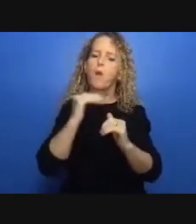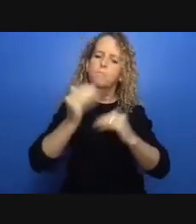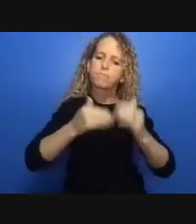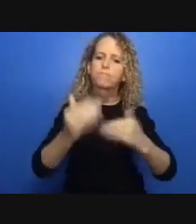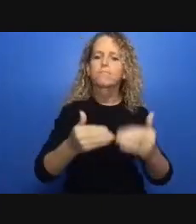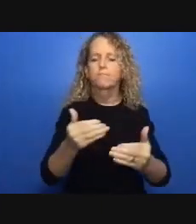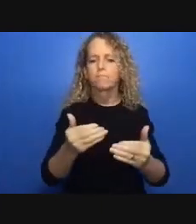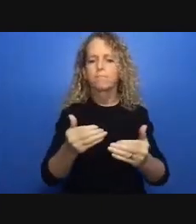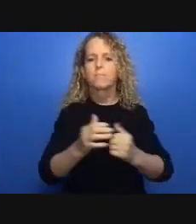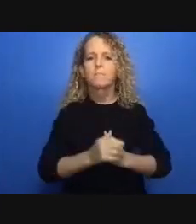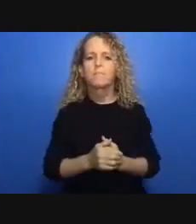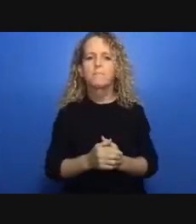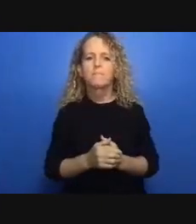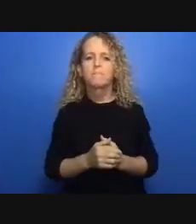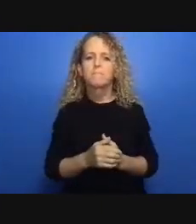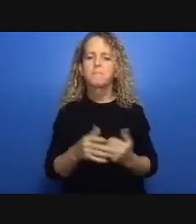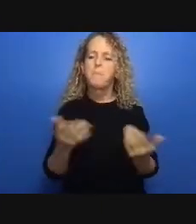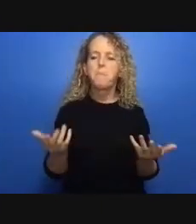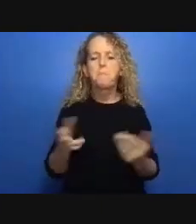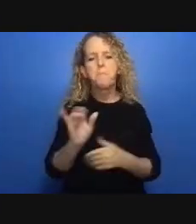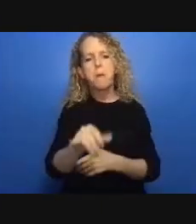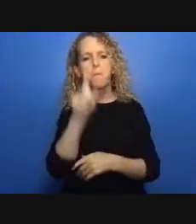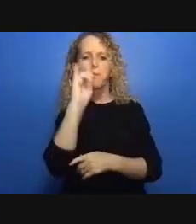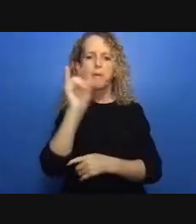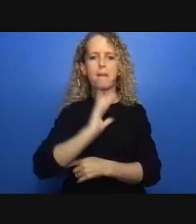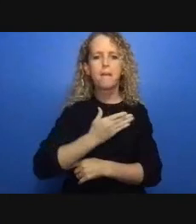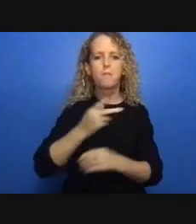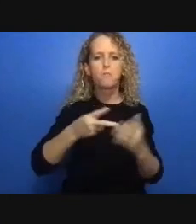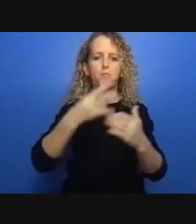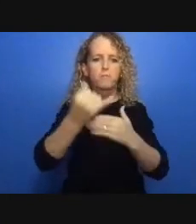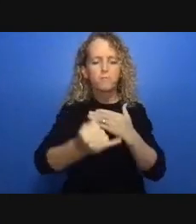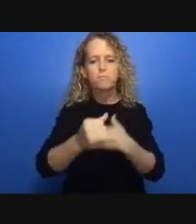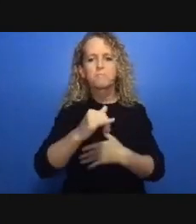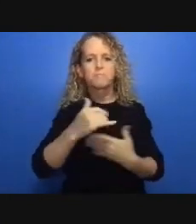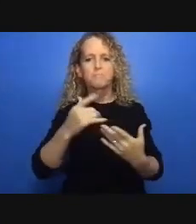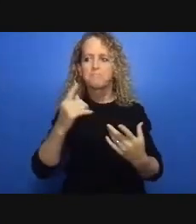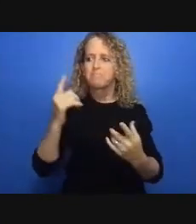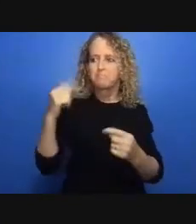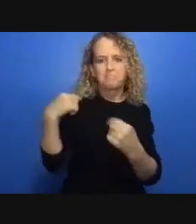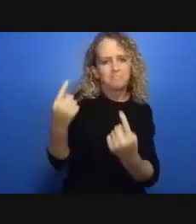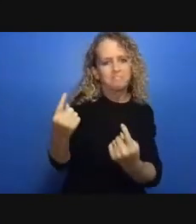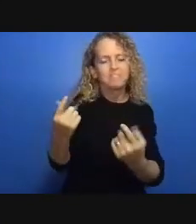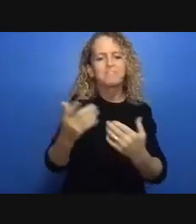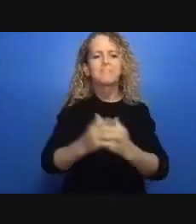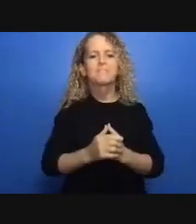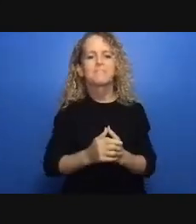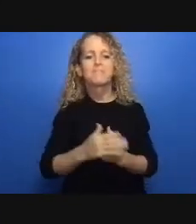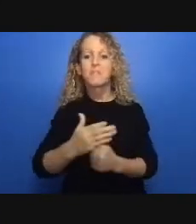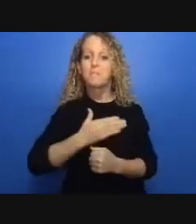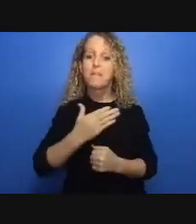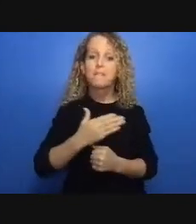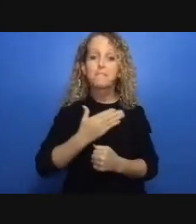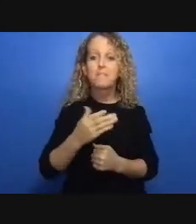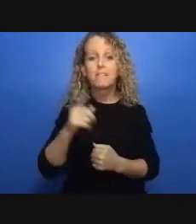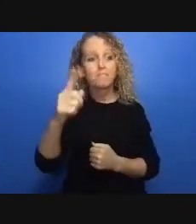in order to prevent or to what we thought is going to be to improve the chances of resisting an